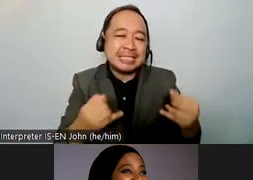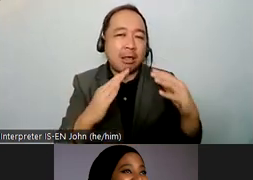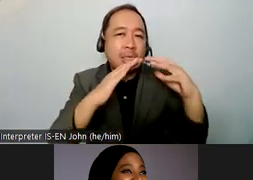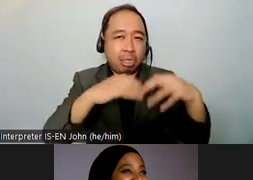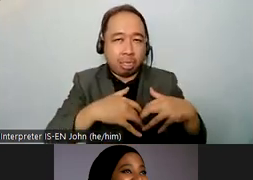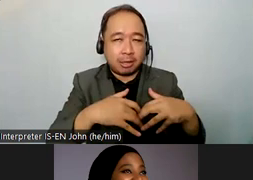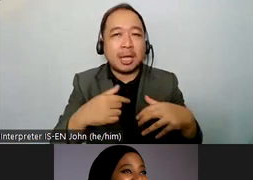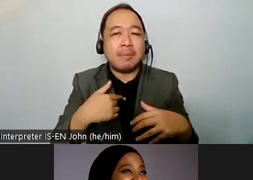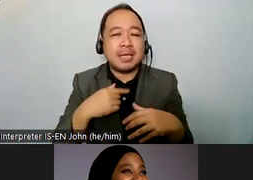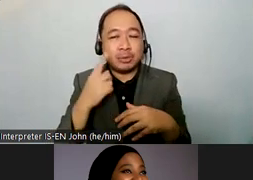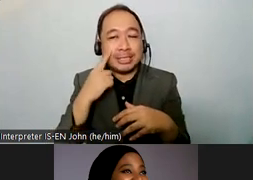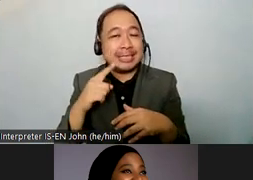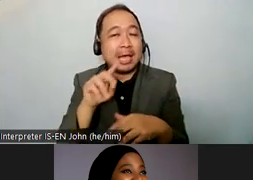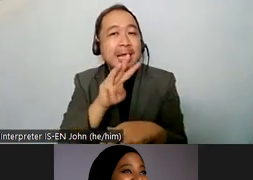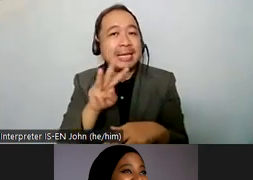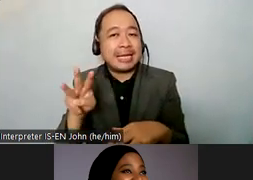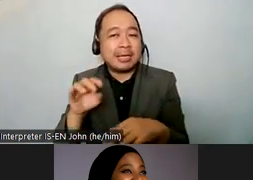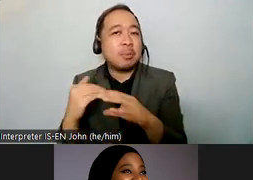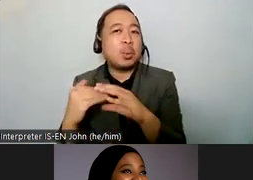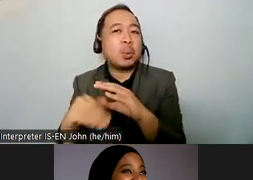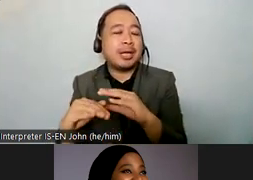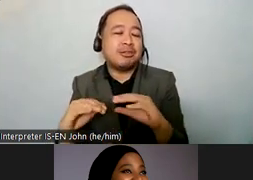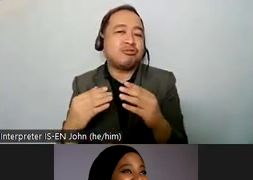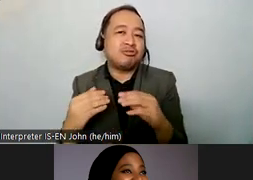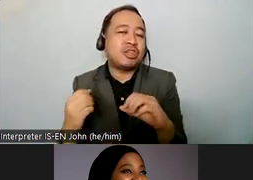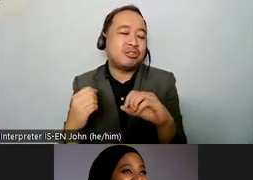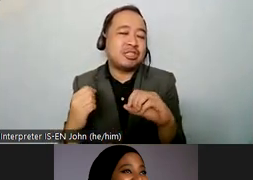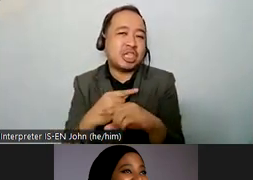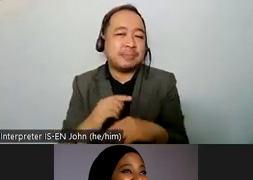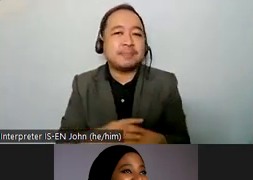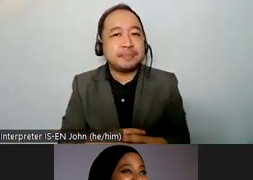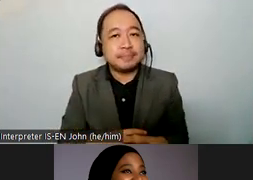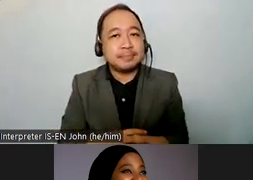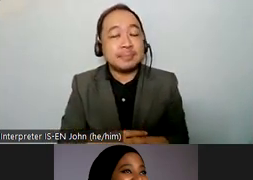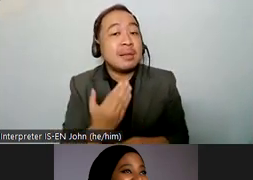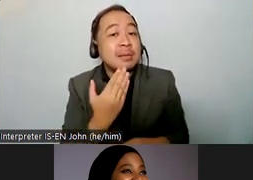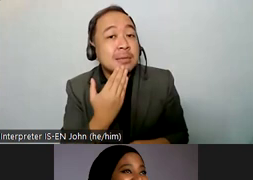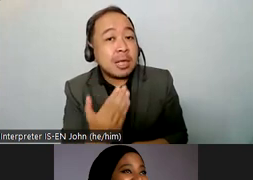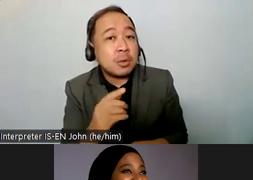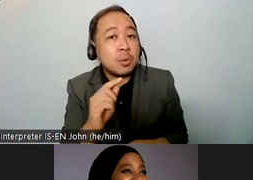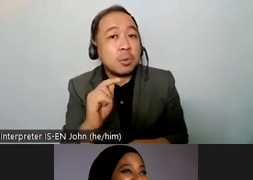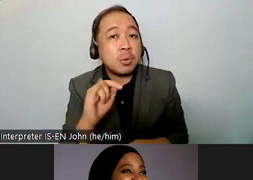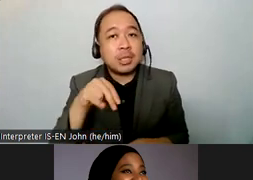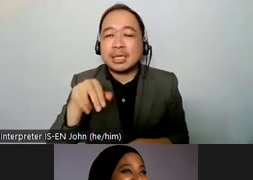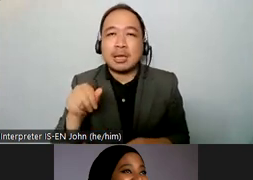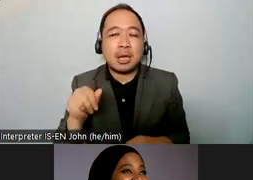you so much tina it's been an amazing panel and i hope that there is enough information um and also